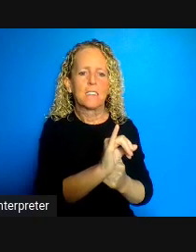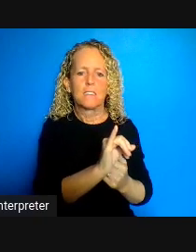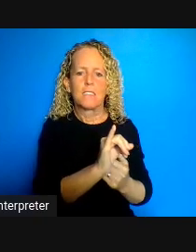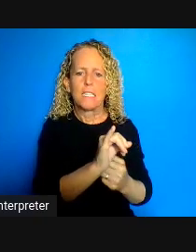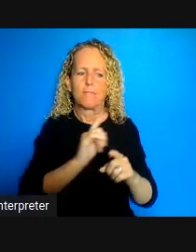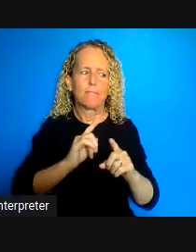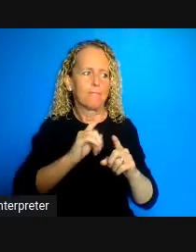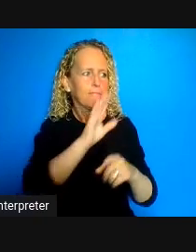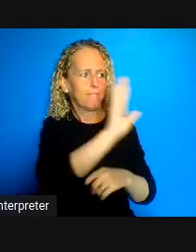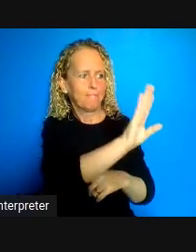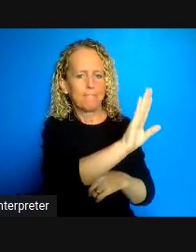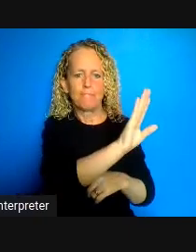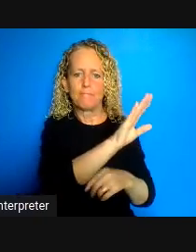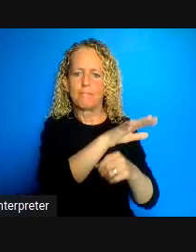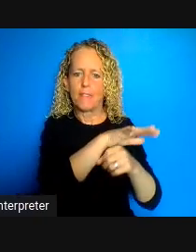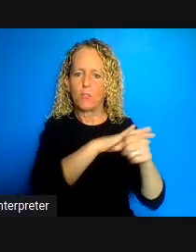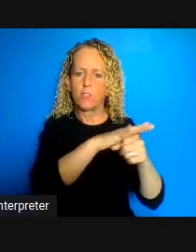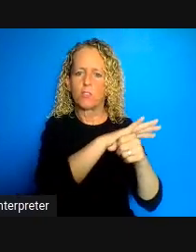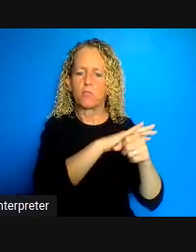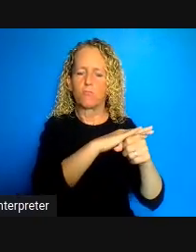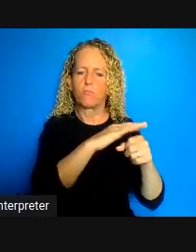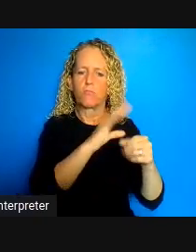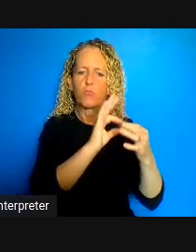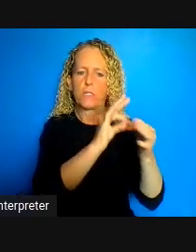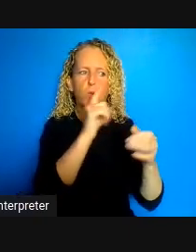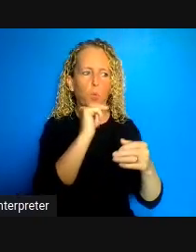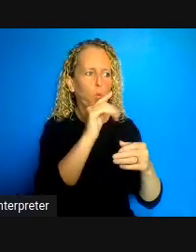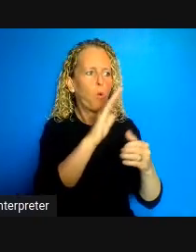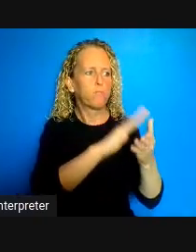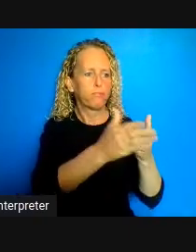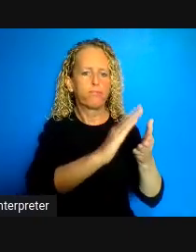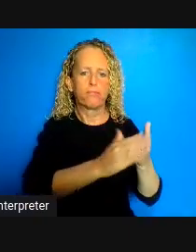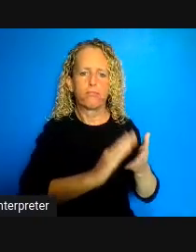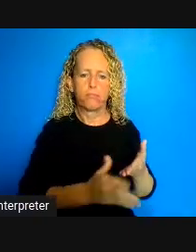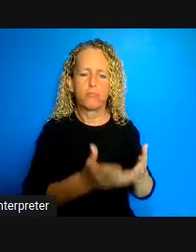on the side of release but there have been starts named and it's heartening to